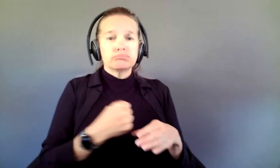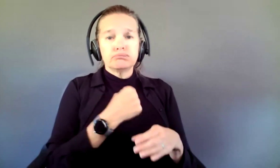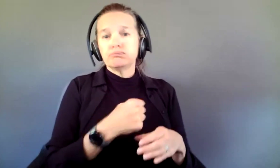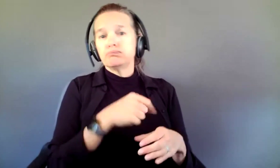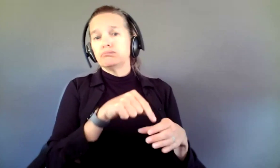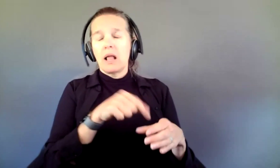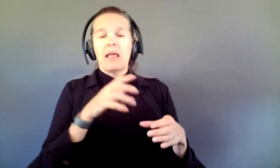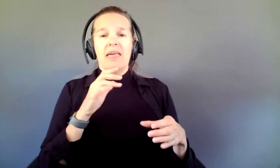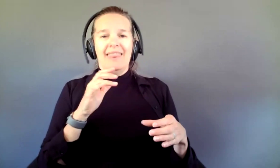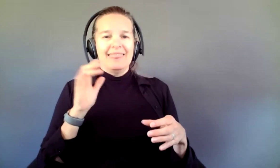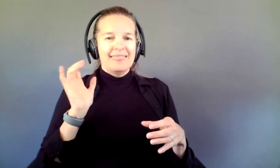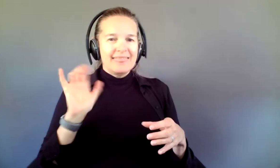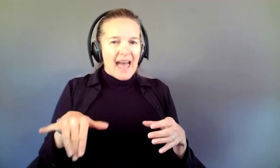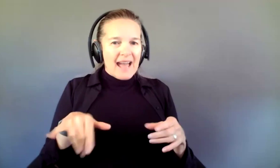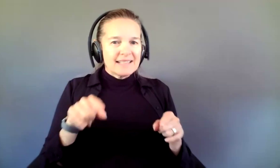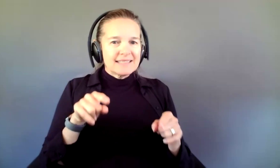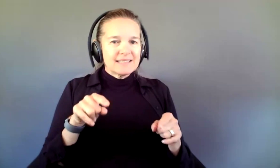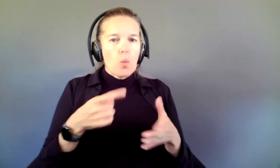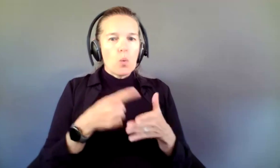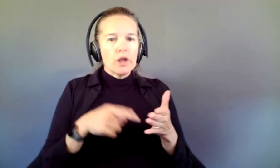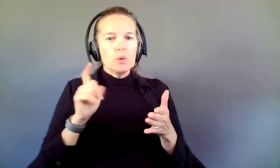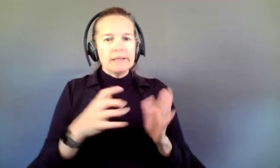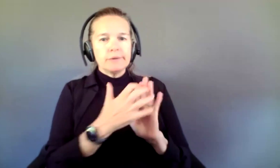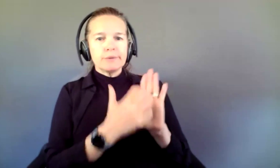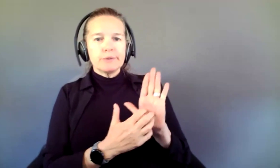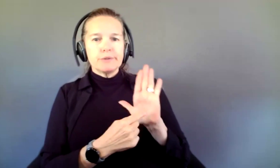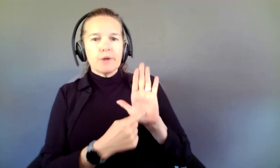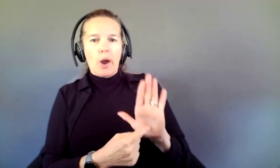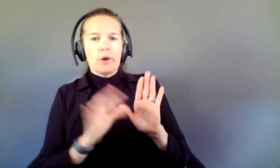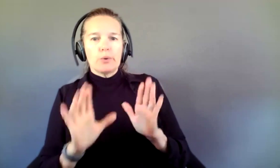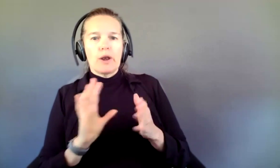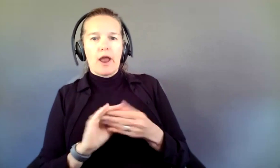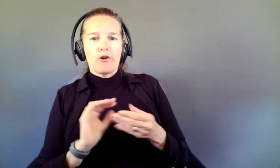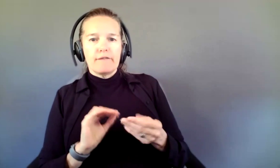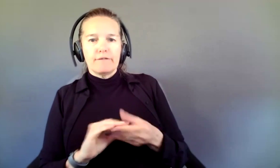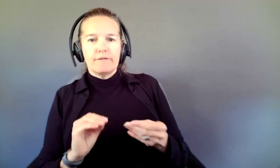part of what you are conveying in your narrative and can be an example of where your work sample